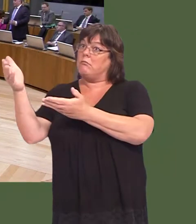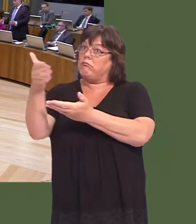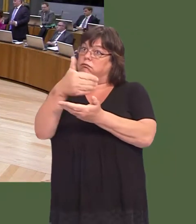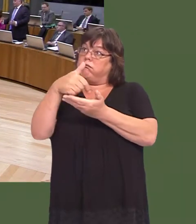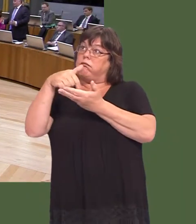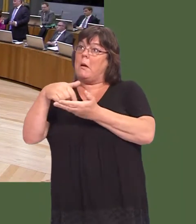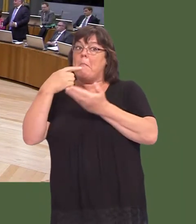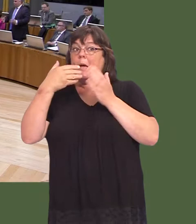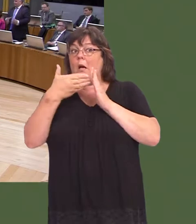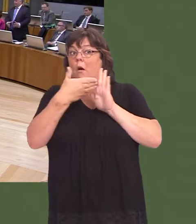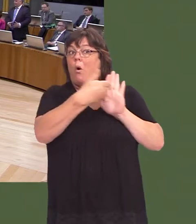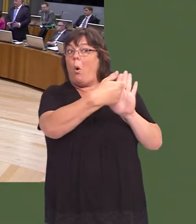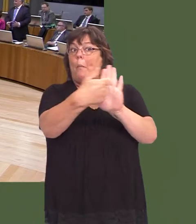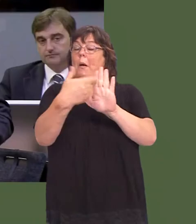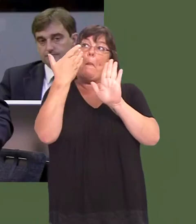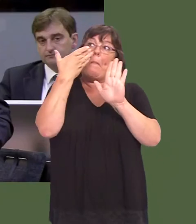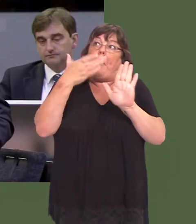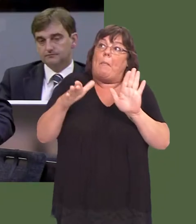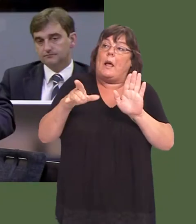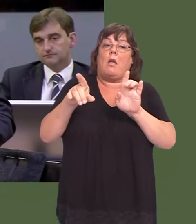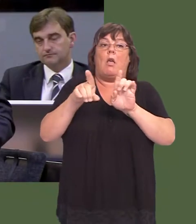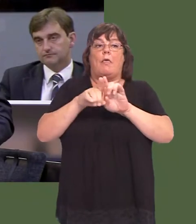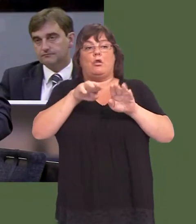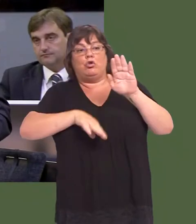based your decision onóthe £100 million investment and the due diligence that you